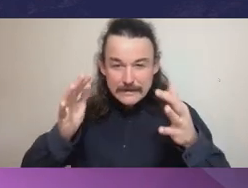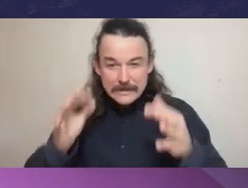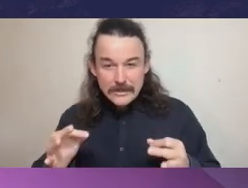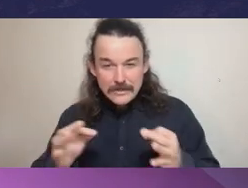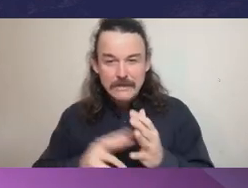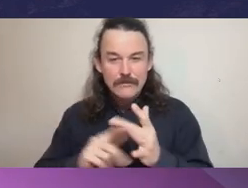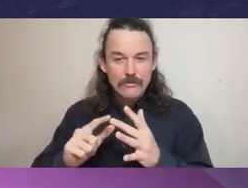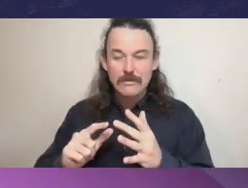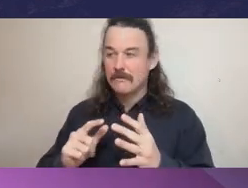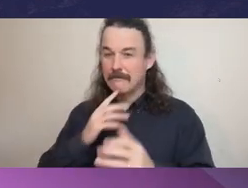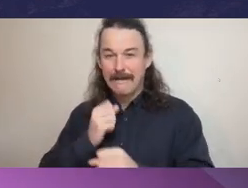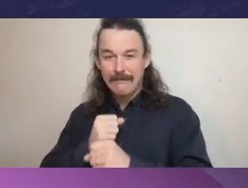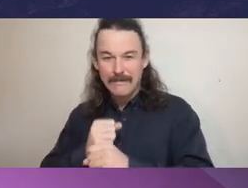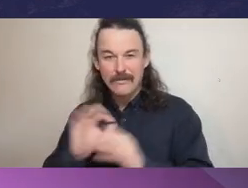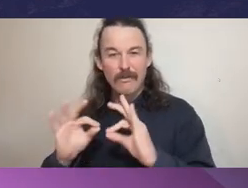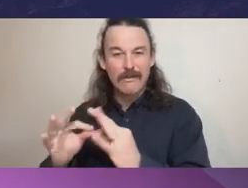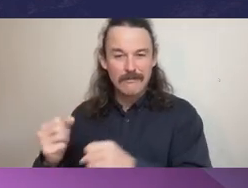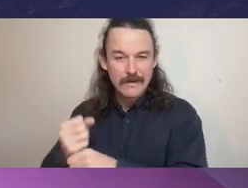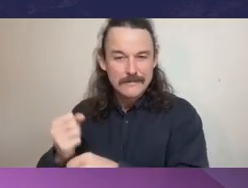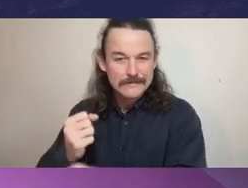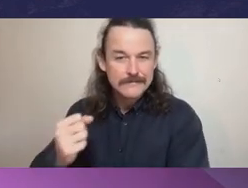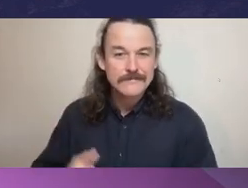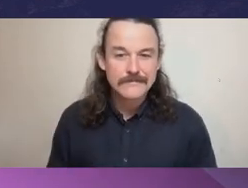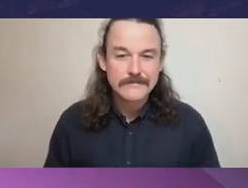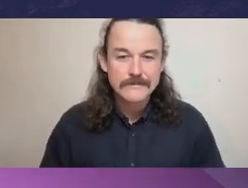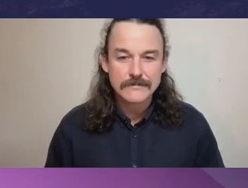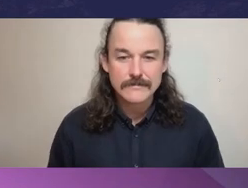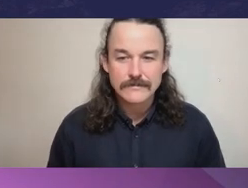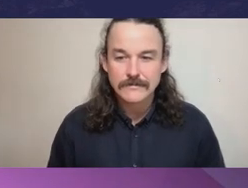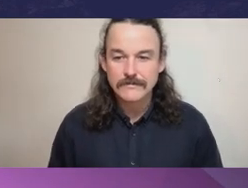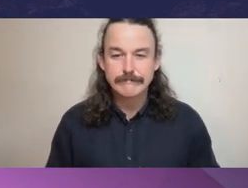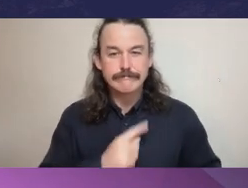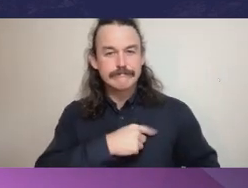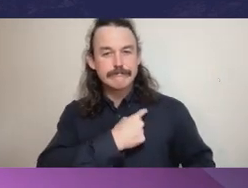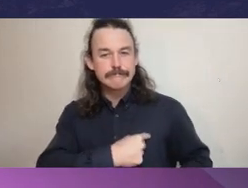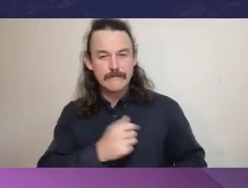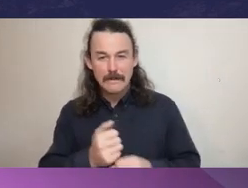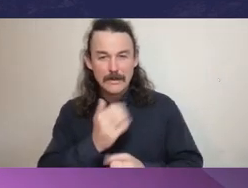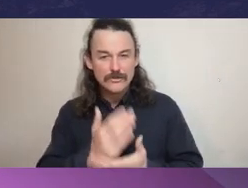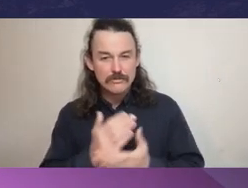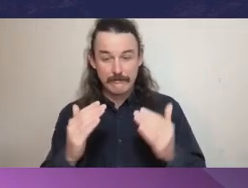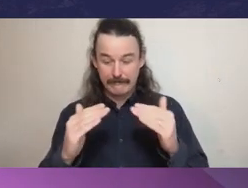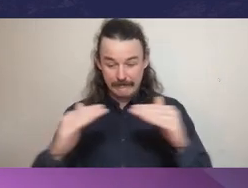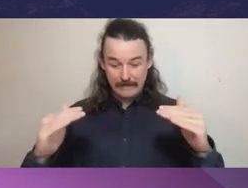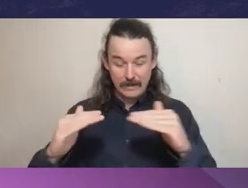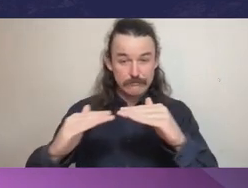organizations. She's committed to ensuring fair and reasonable public sector decision